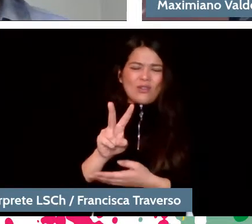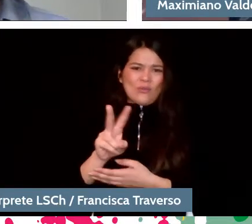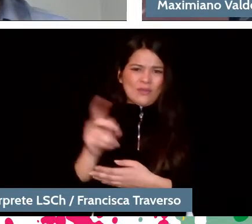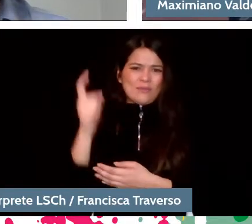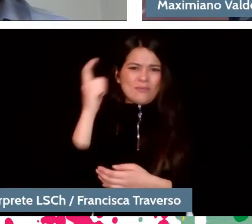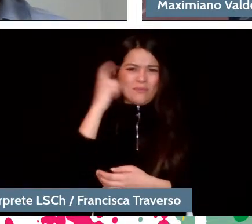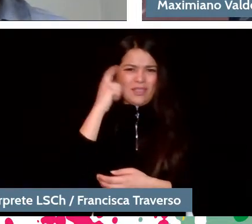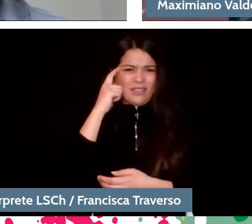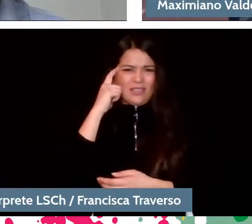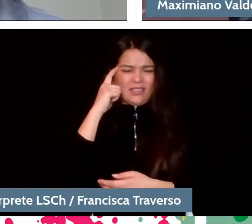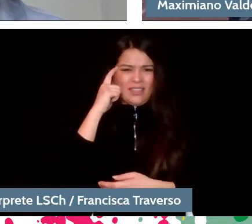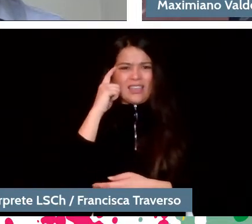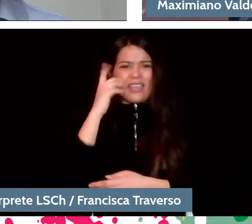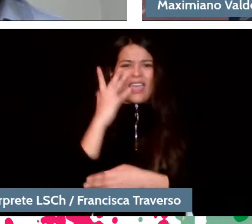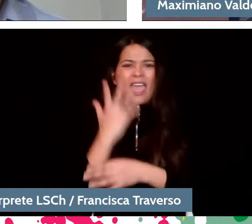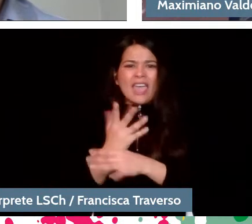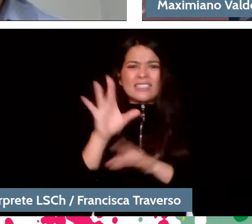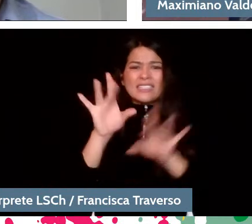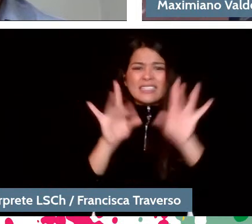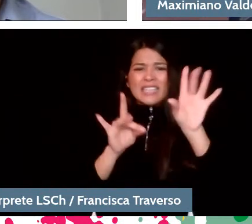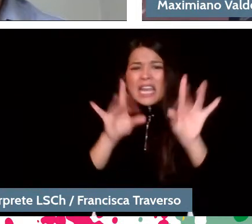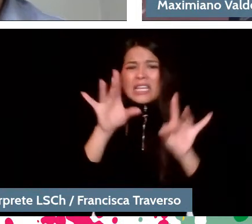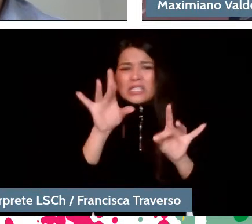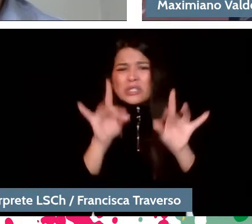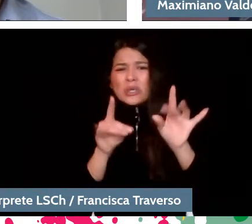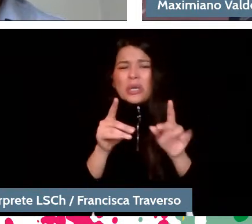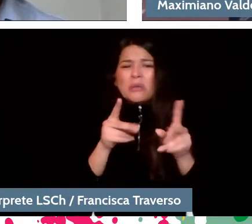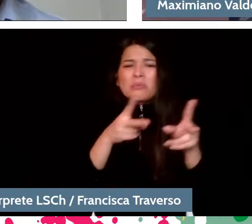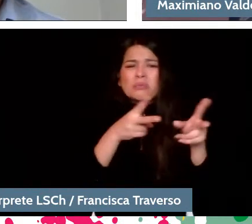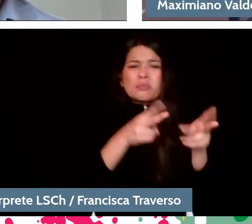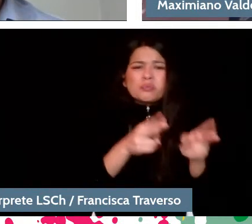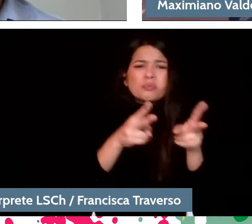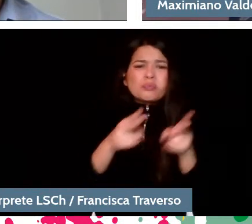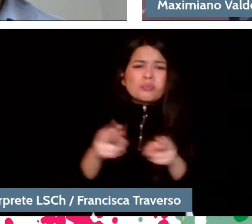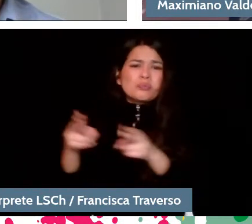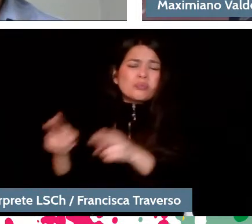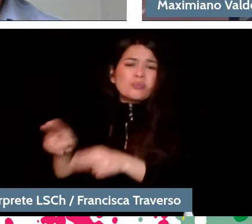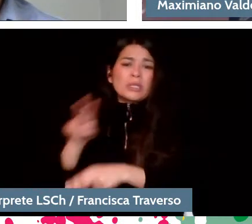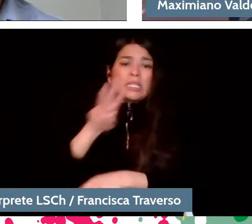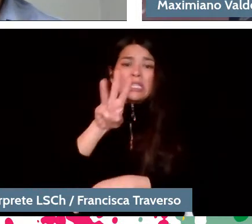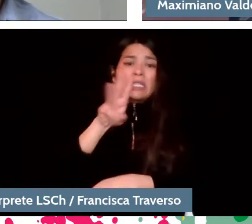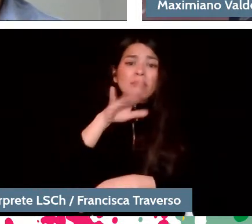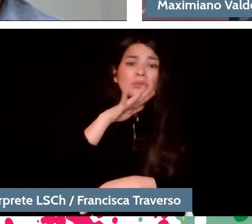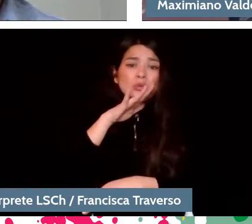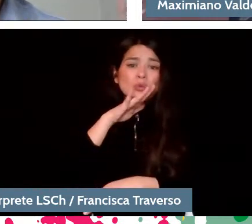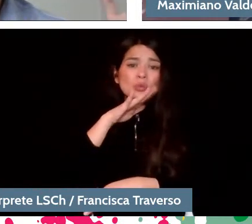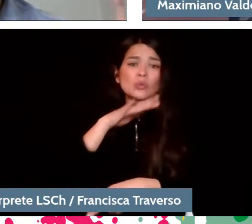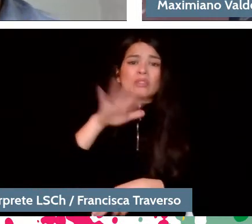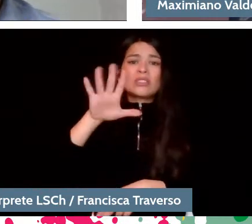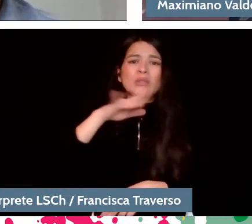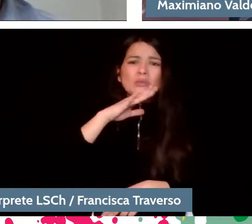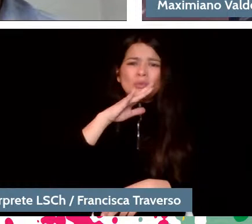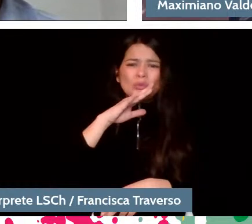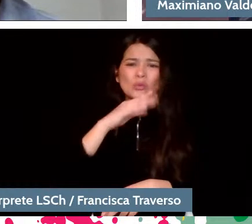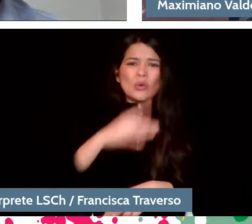that there are small short elections, of three or five minutes, like something and many times I have rather invite people, tell them: "Listen to the entire Bruckner symphony